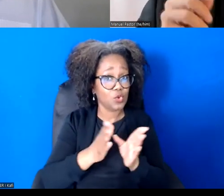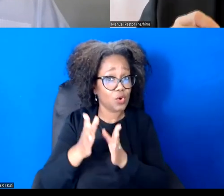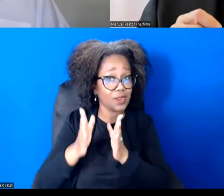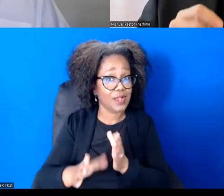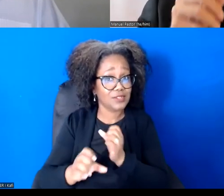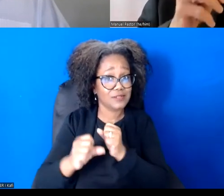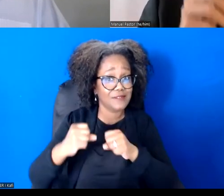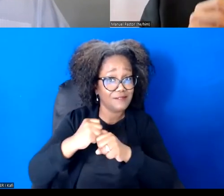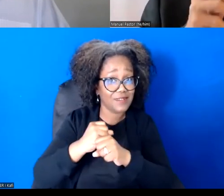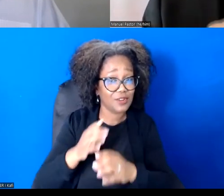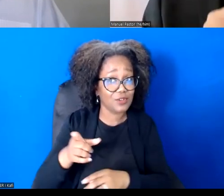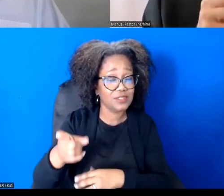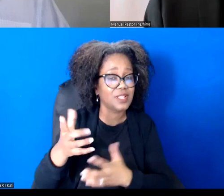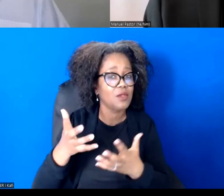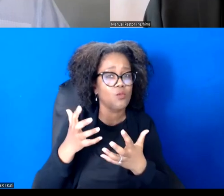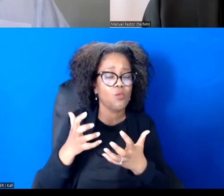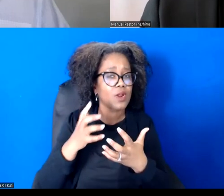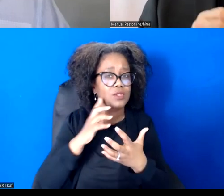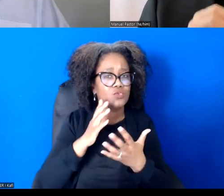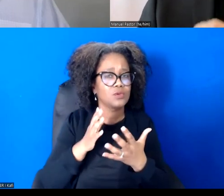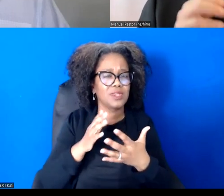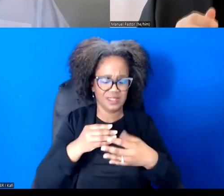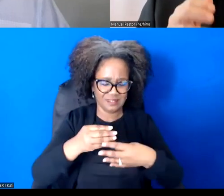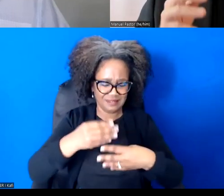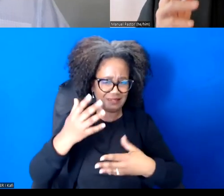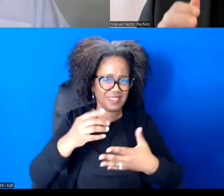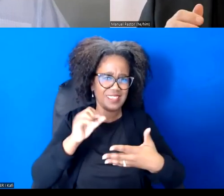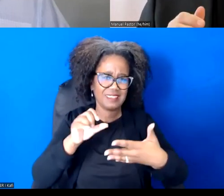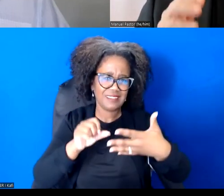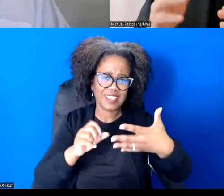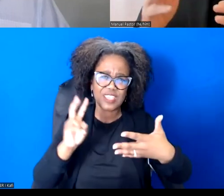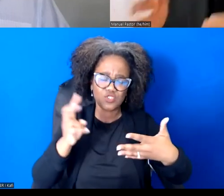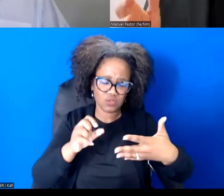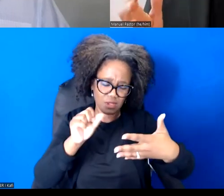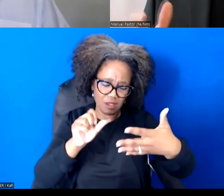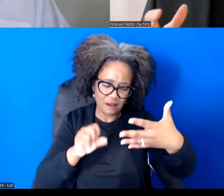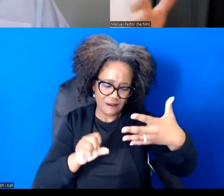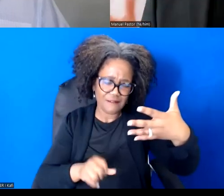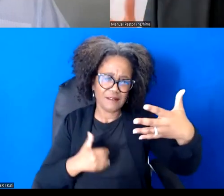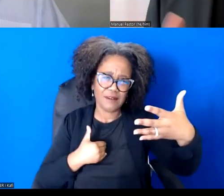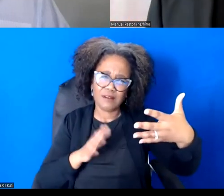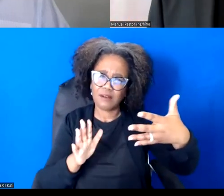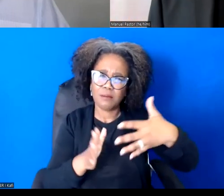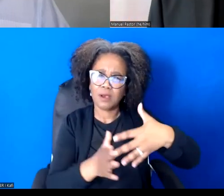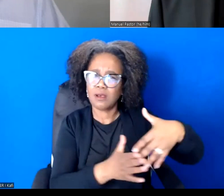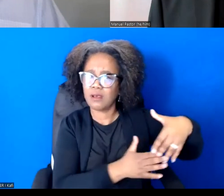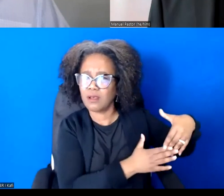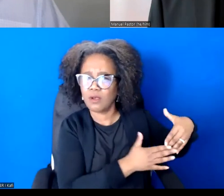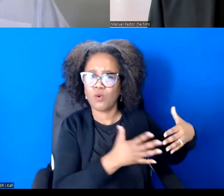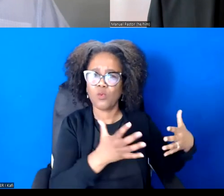beyond a laundry list of issues to a broader frame and vision for an alternative economy